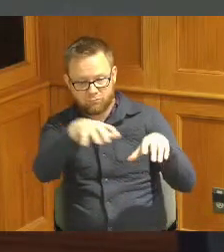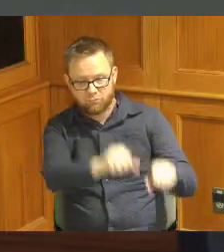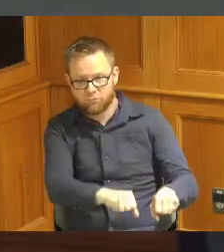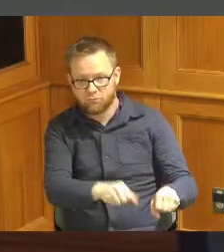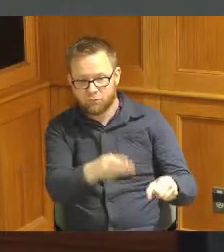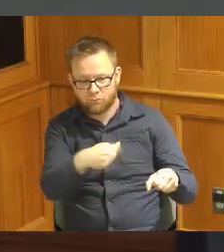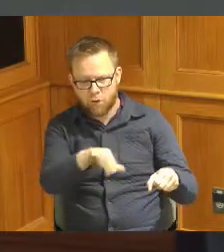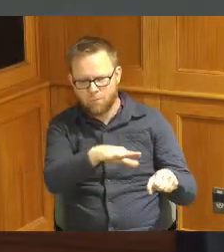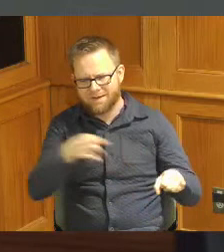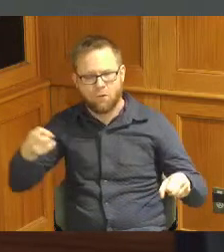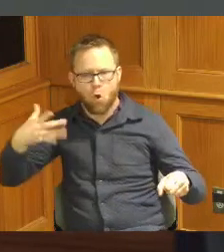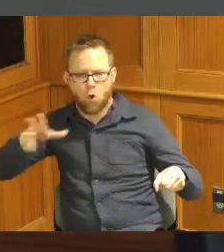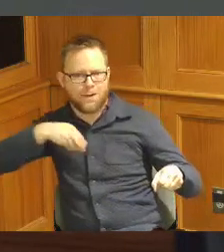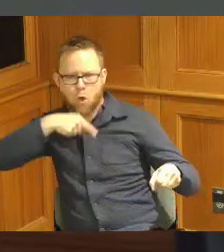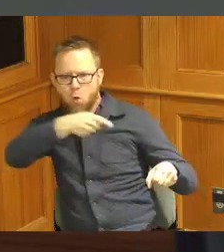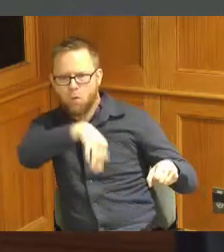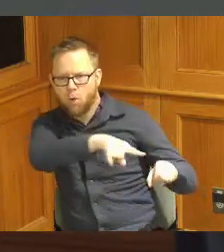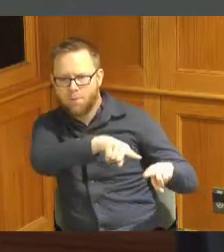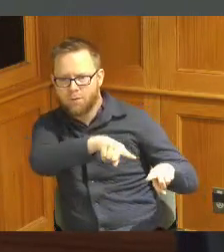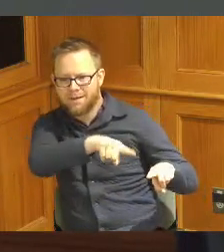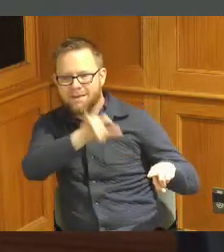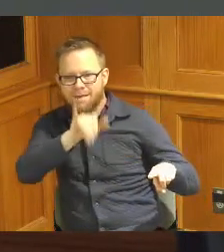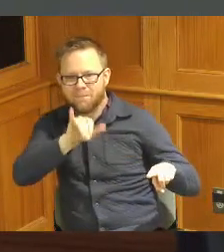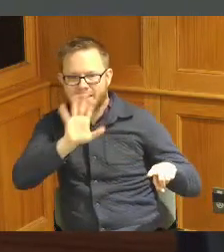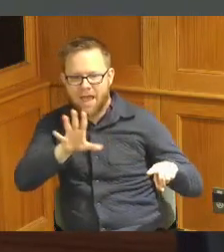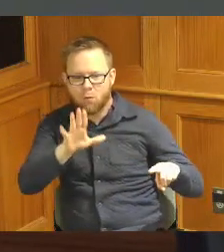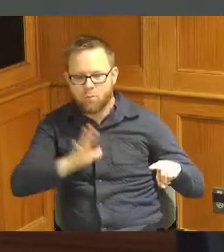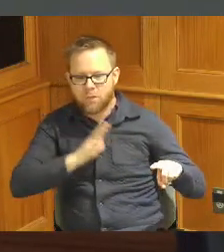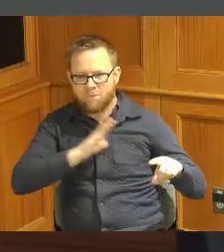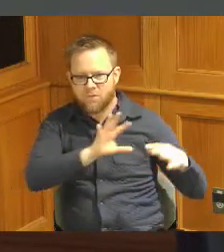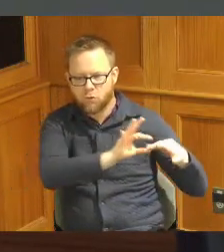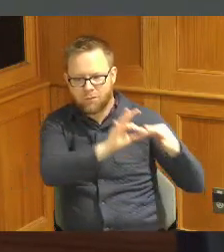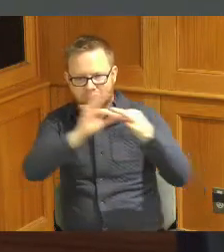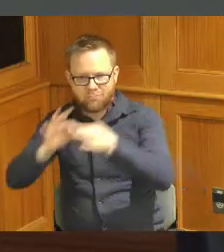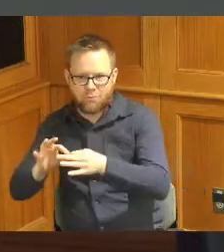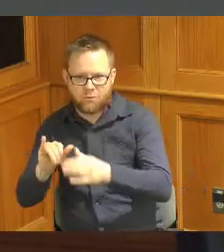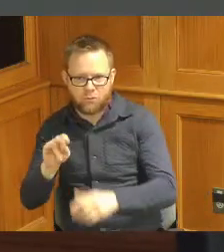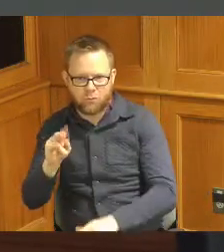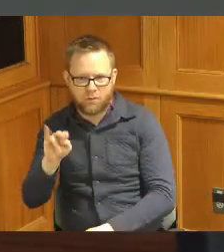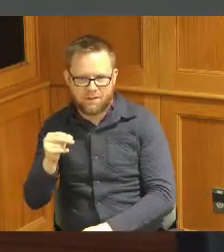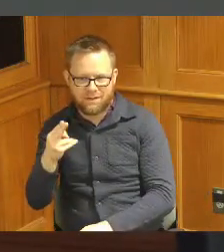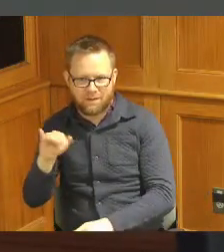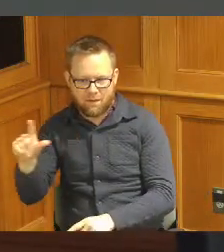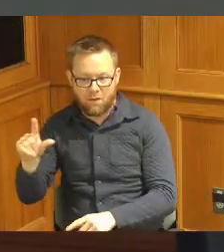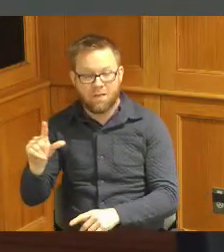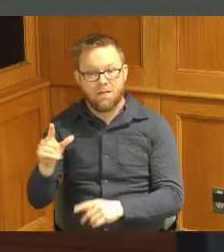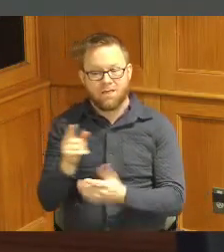that they already own and they also own all the abutting property we held it last week because we